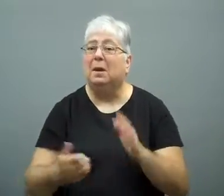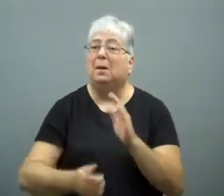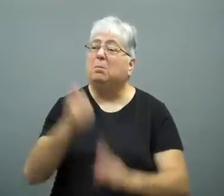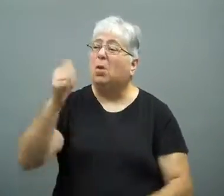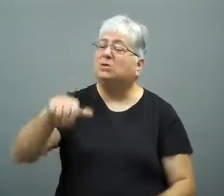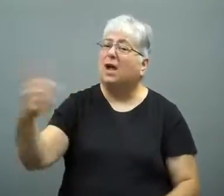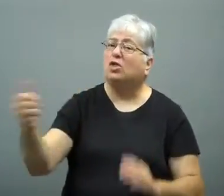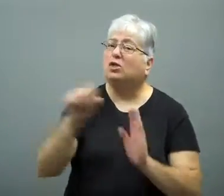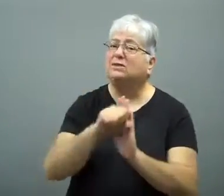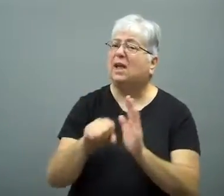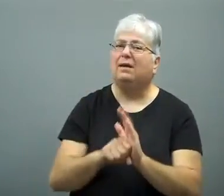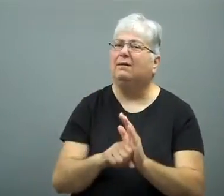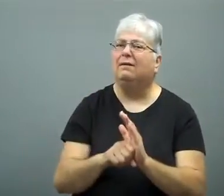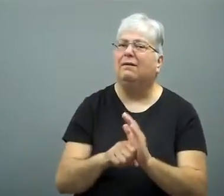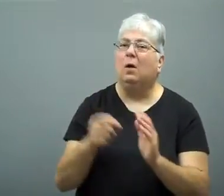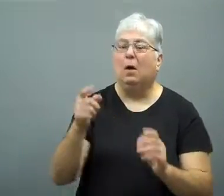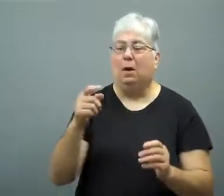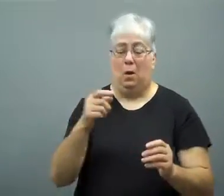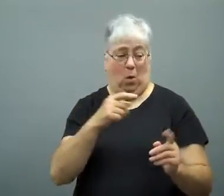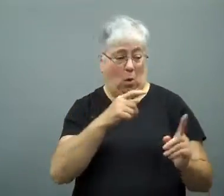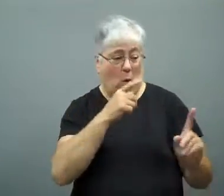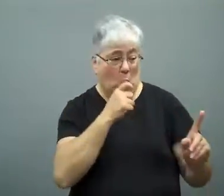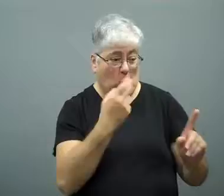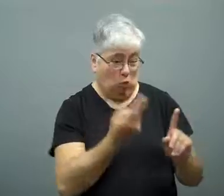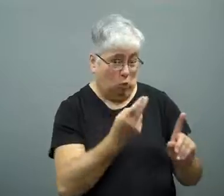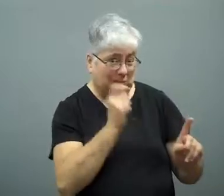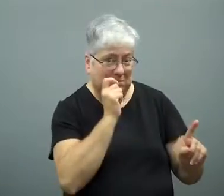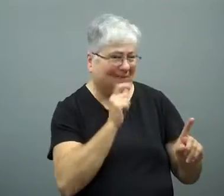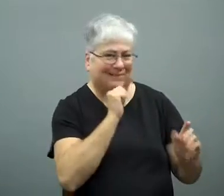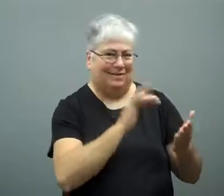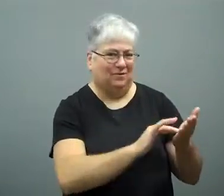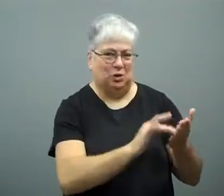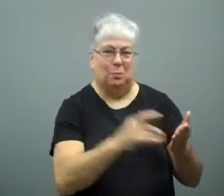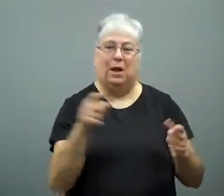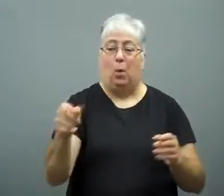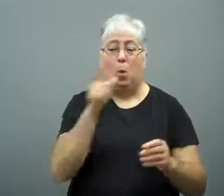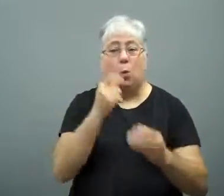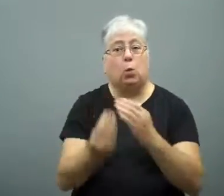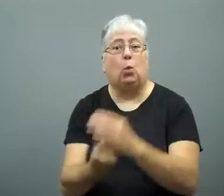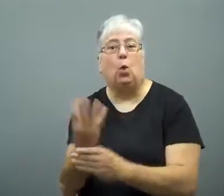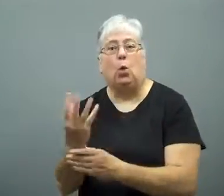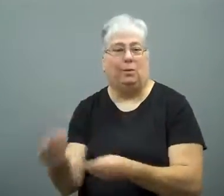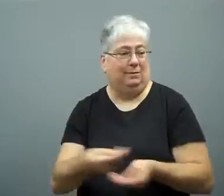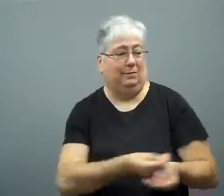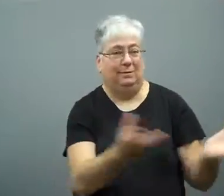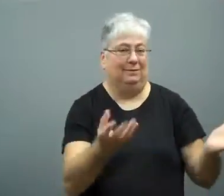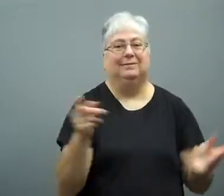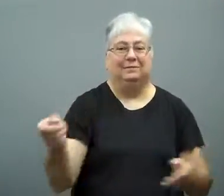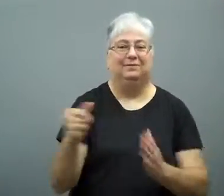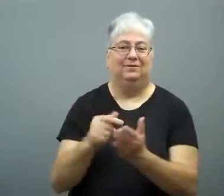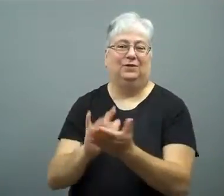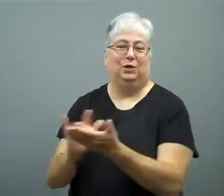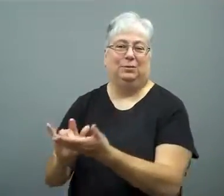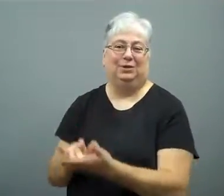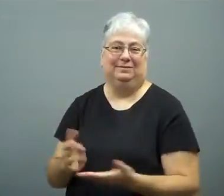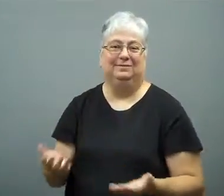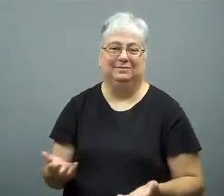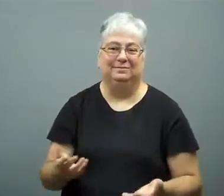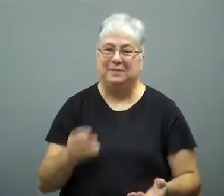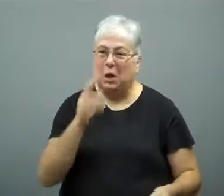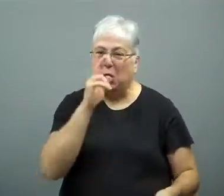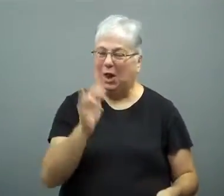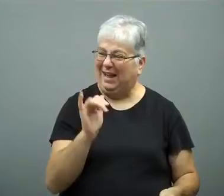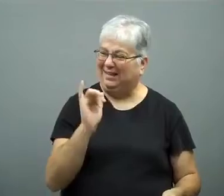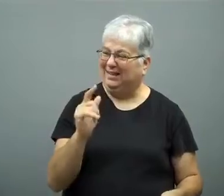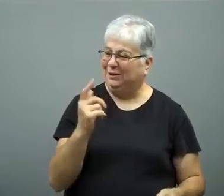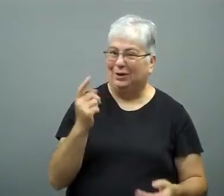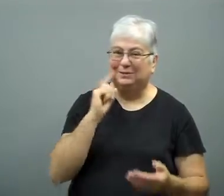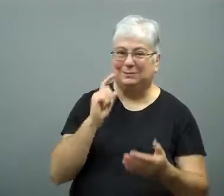most other states only fingerprint the providers who grow it.